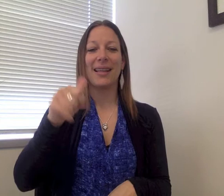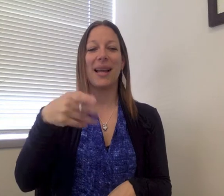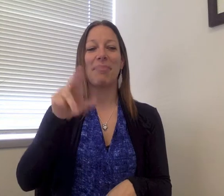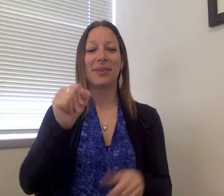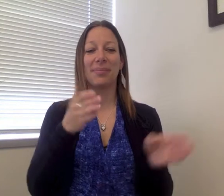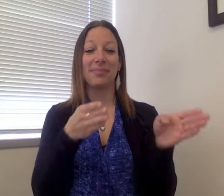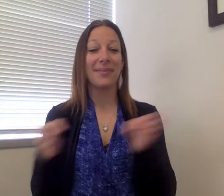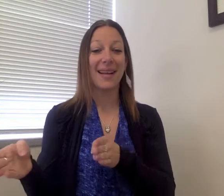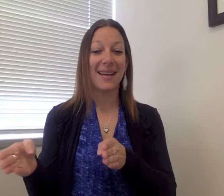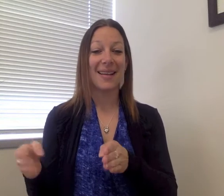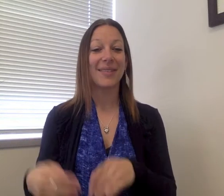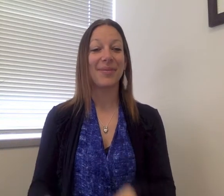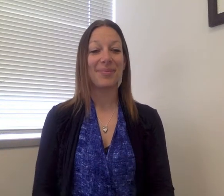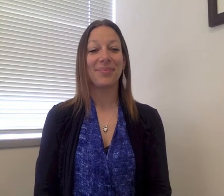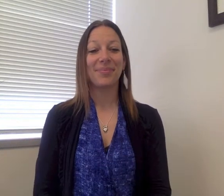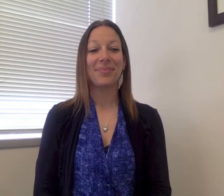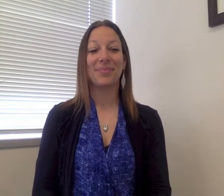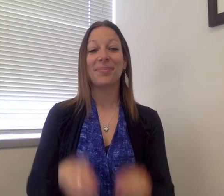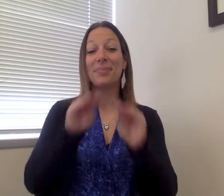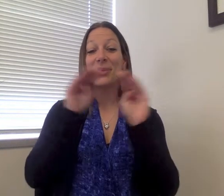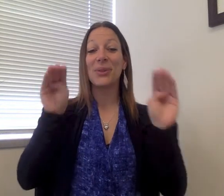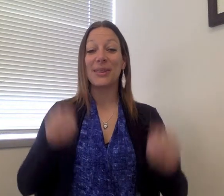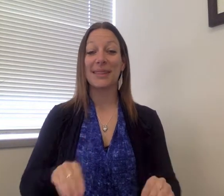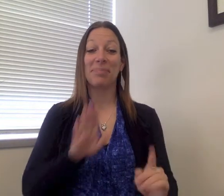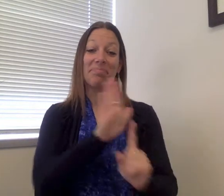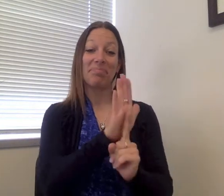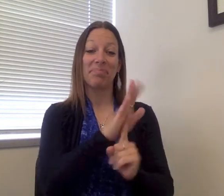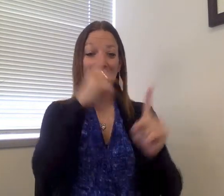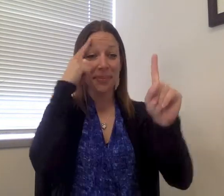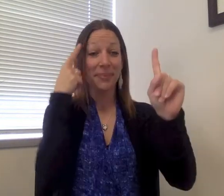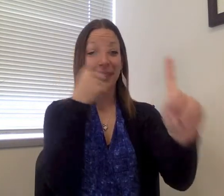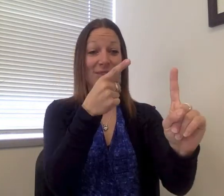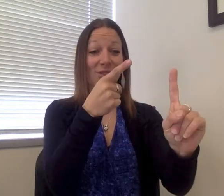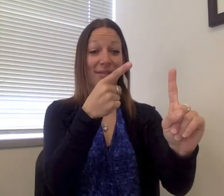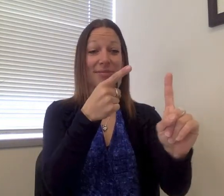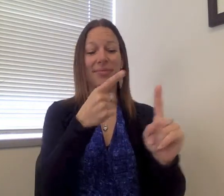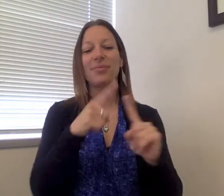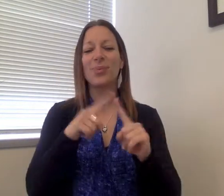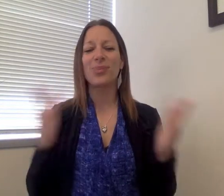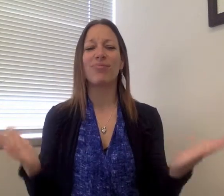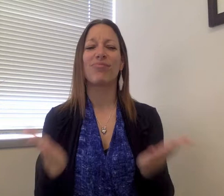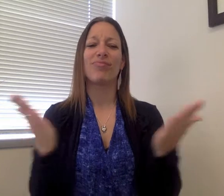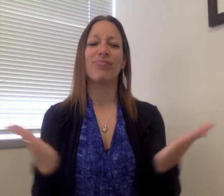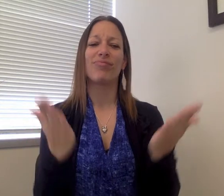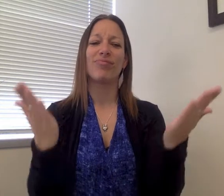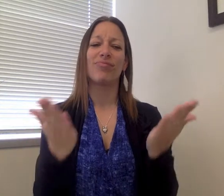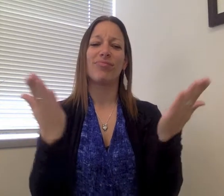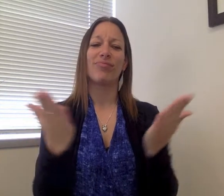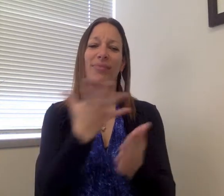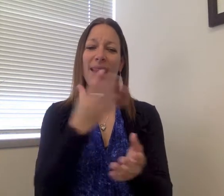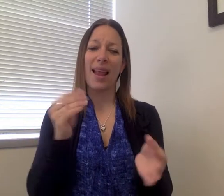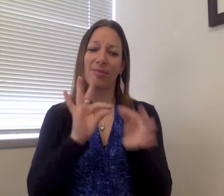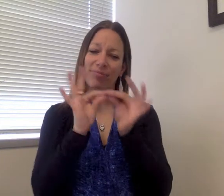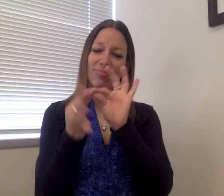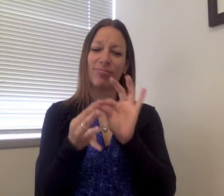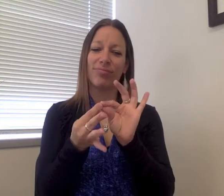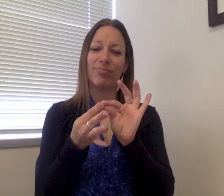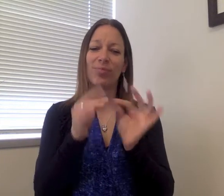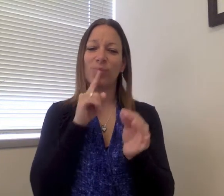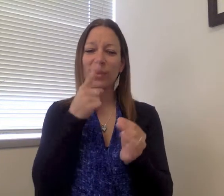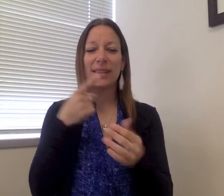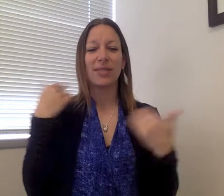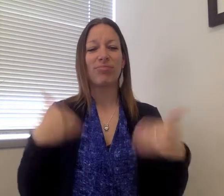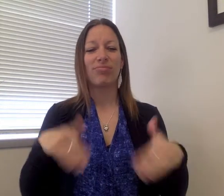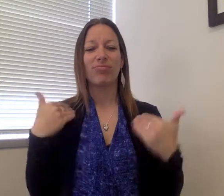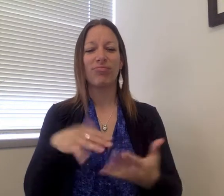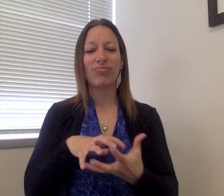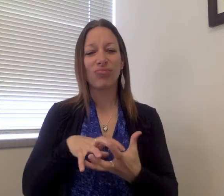due to finish by 2022. The museum's mission is to promote and interpret the rich and complex